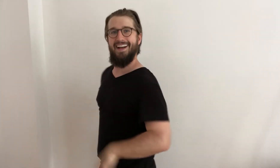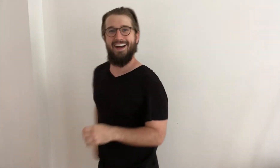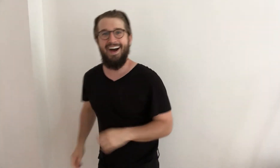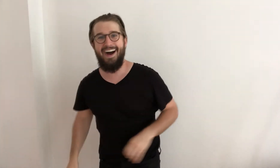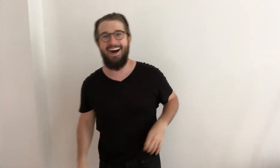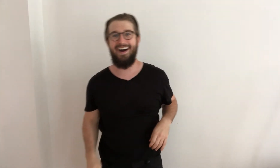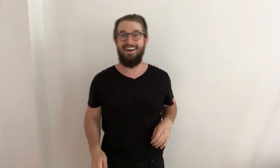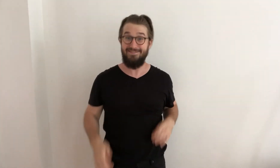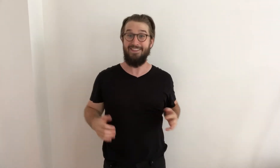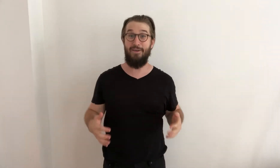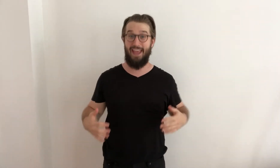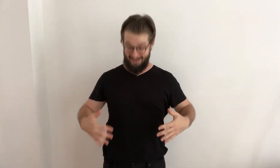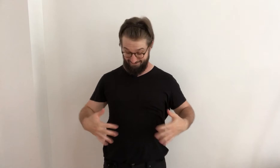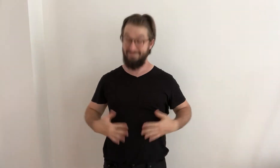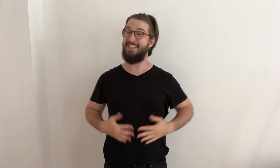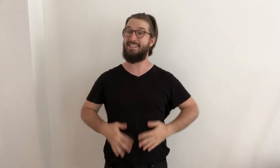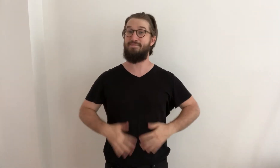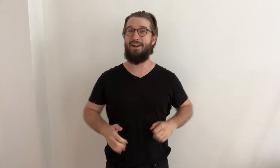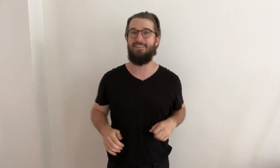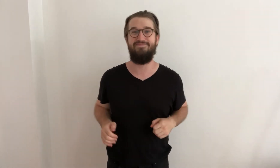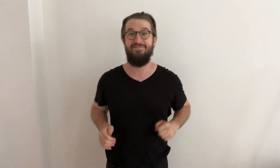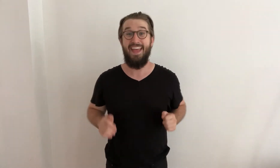Ah! Okay, this is better.